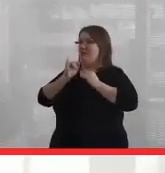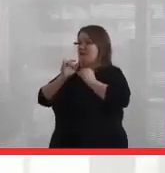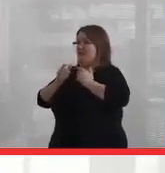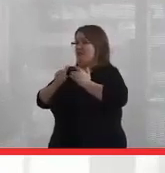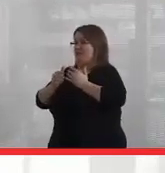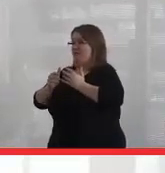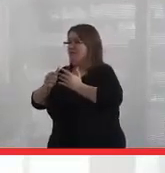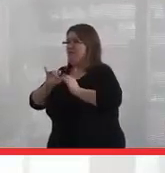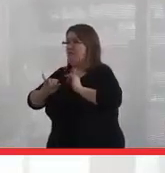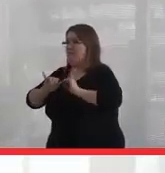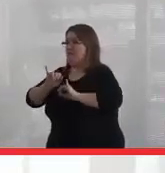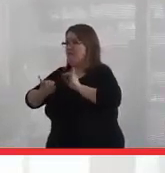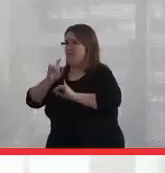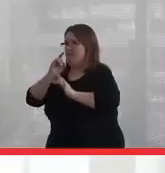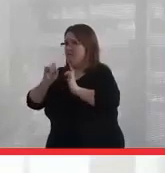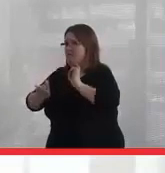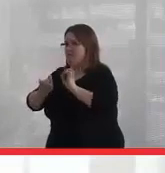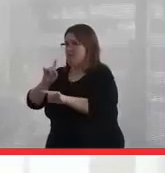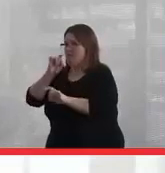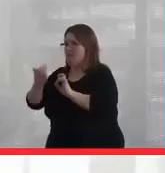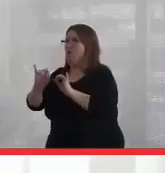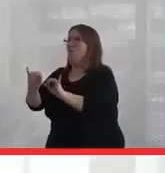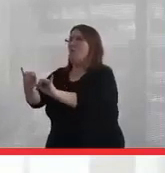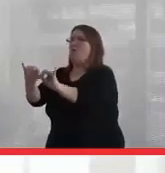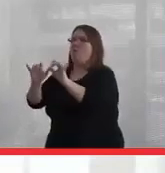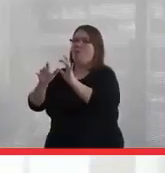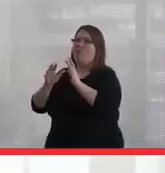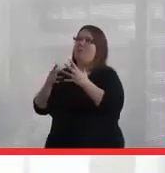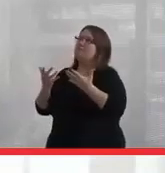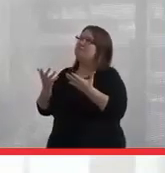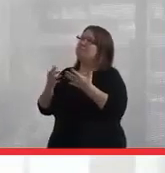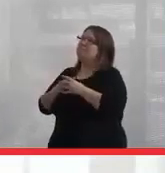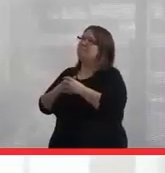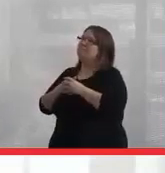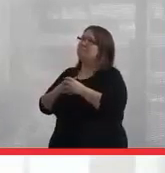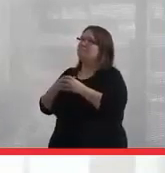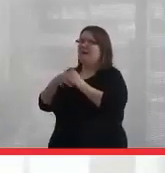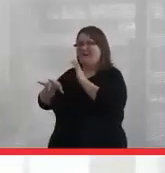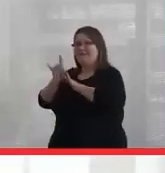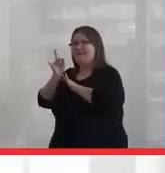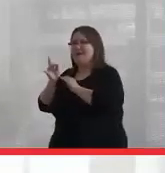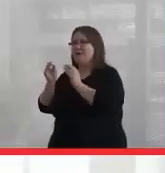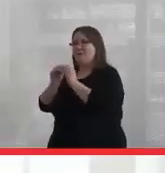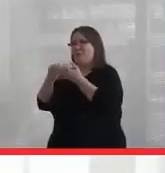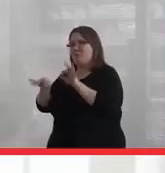became more evident, and what I saw as more important to them